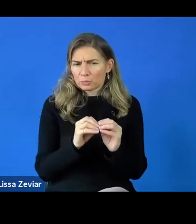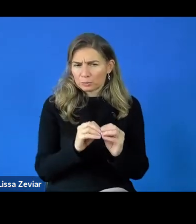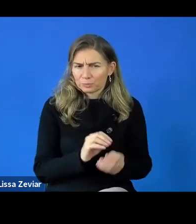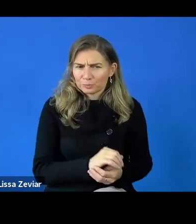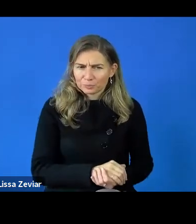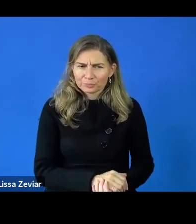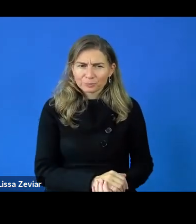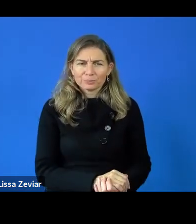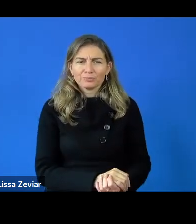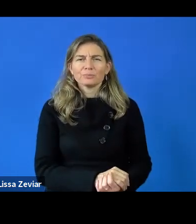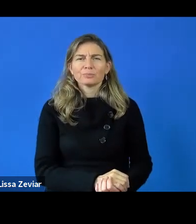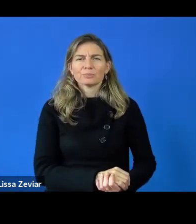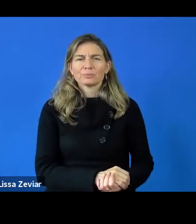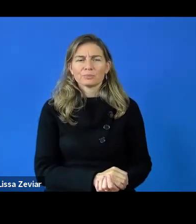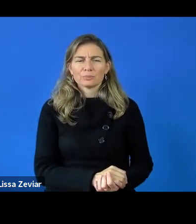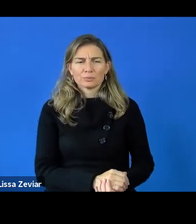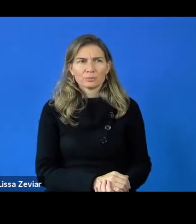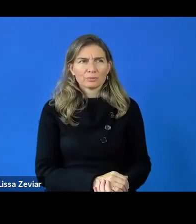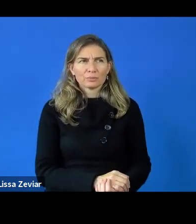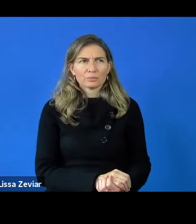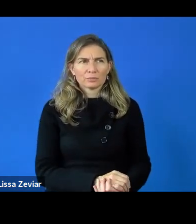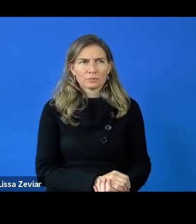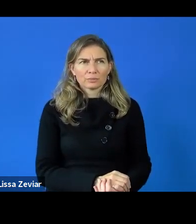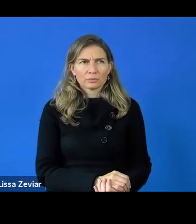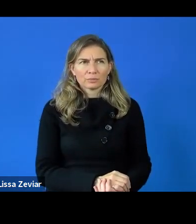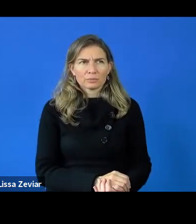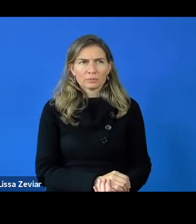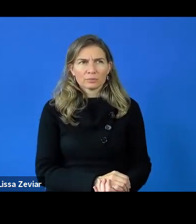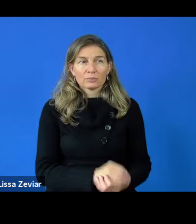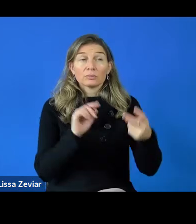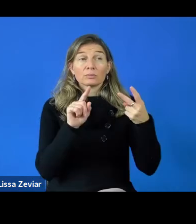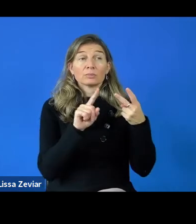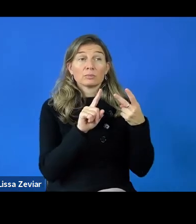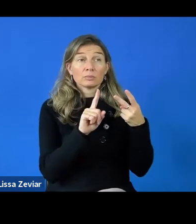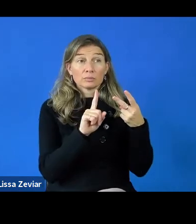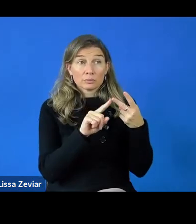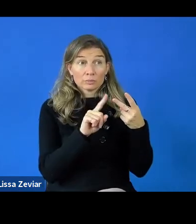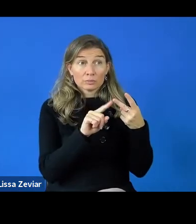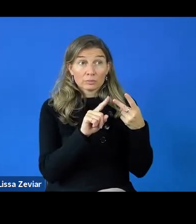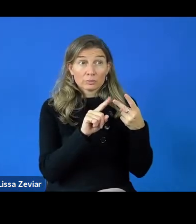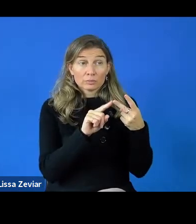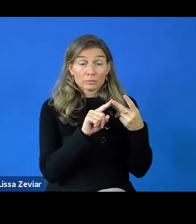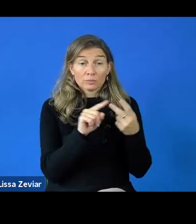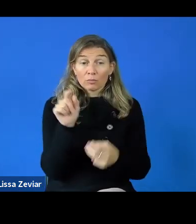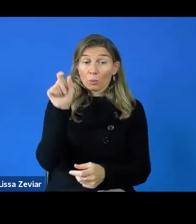The other tricky thing is the person/month. This is how much you would claim.